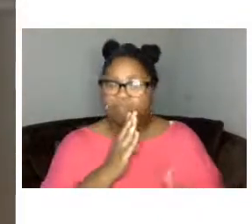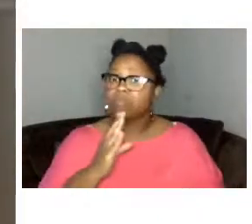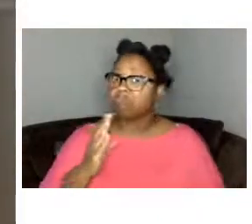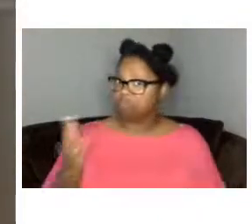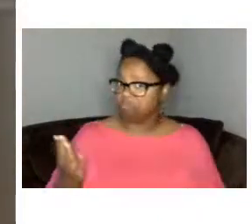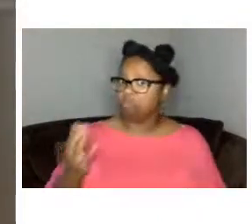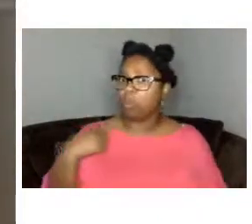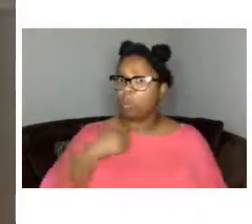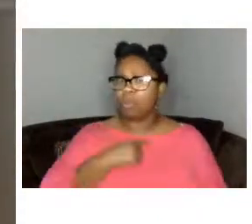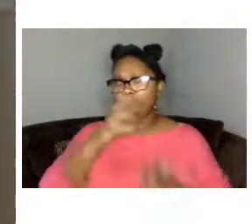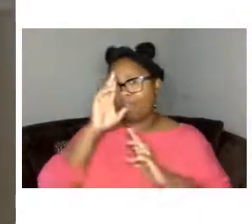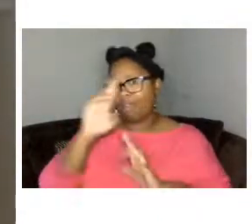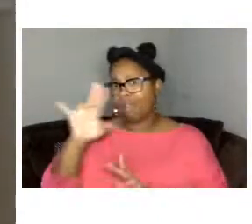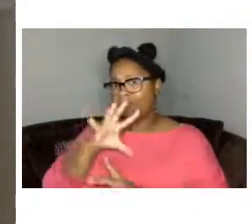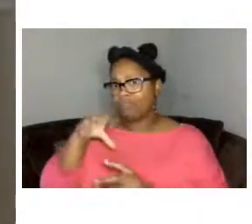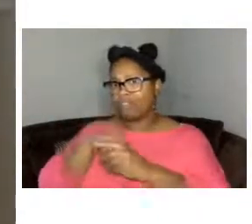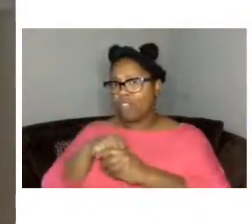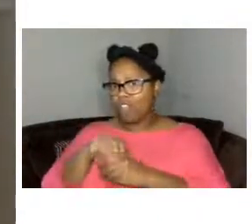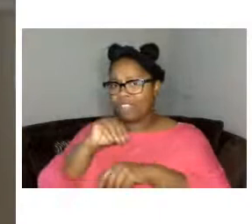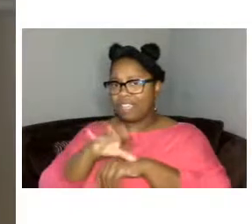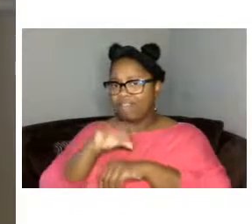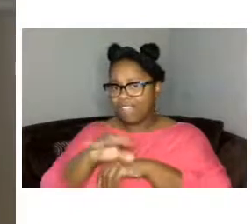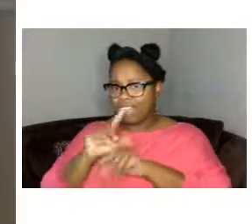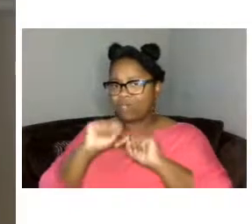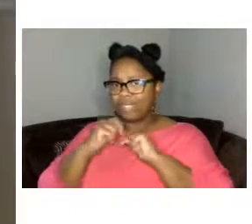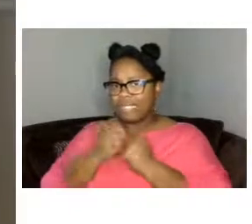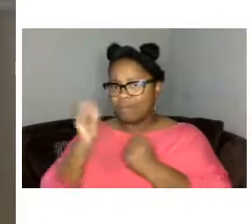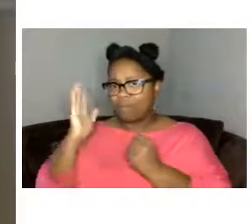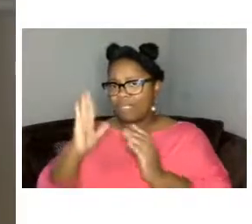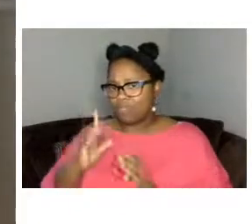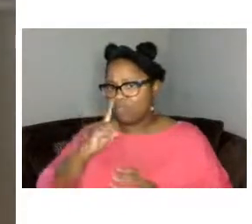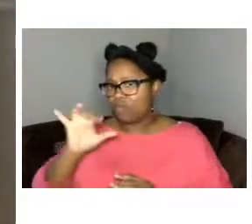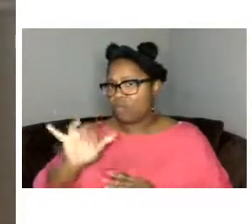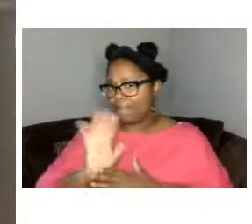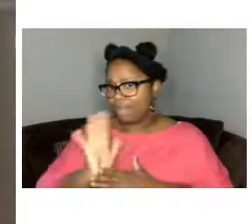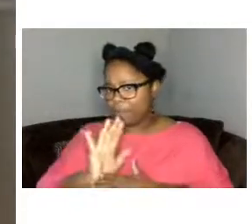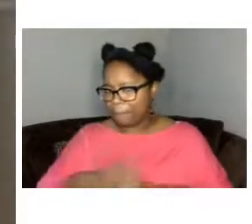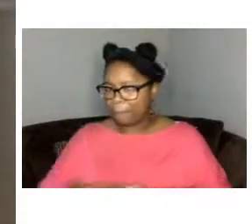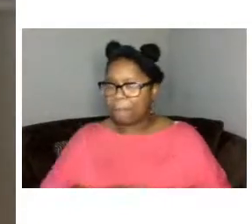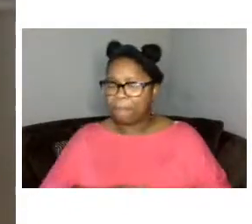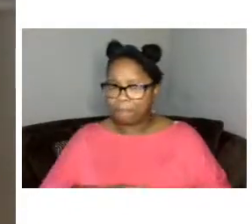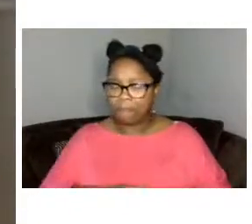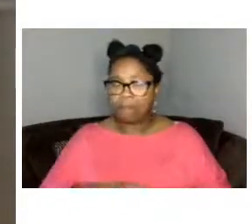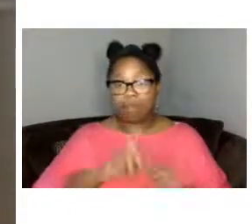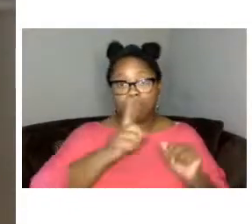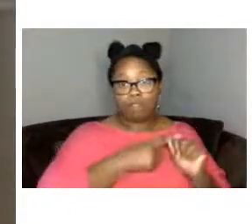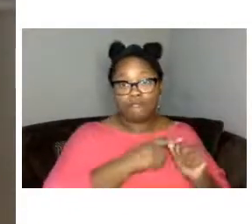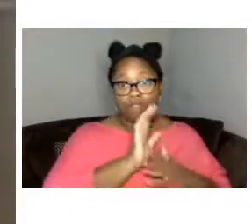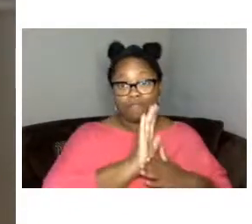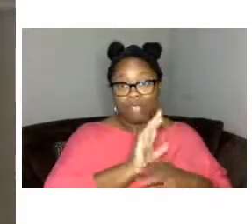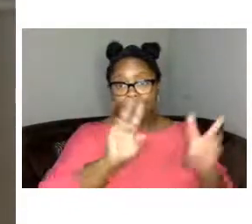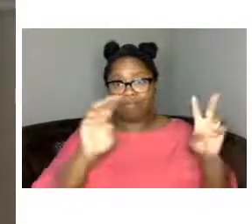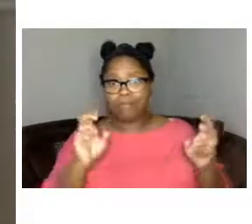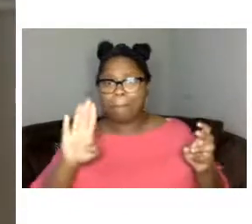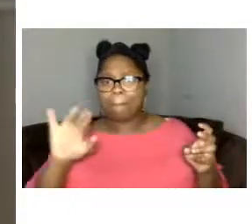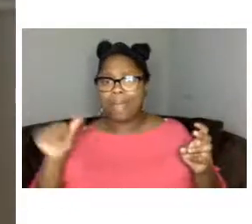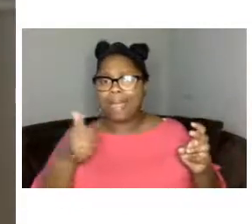the advisory team and presenters for the film it was the first film by any means necessary that created the connections